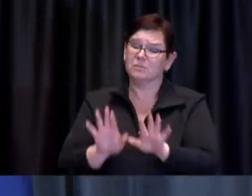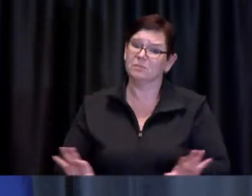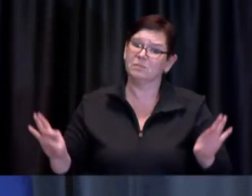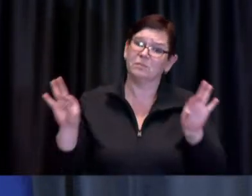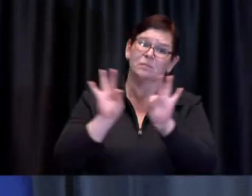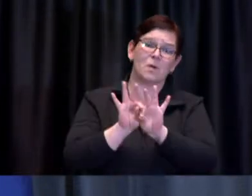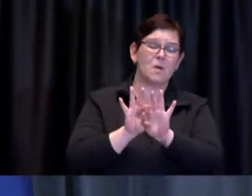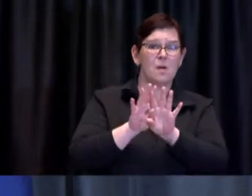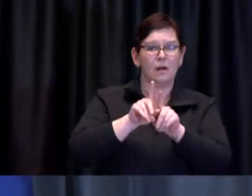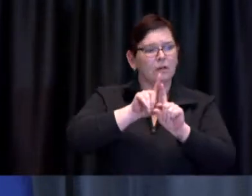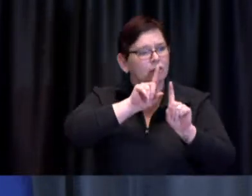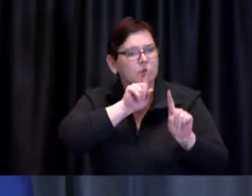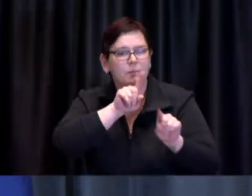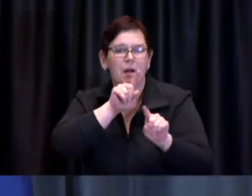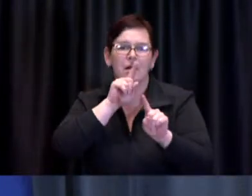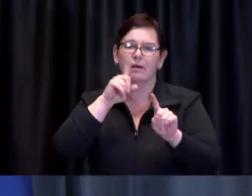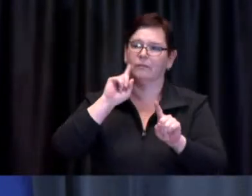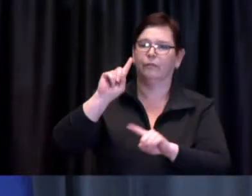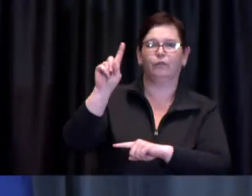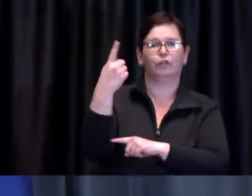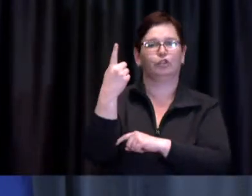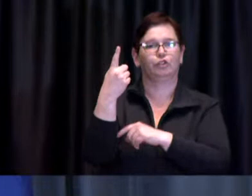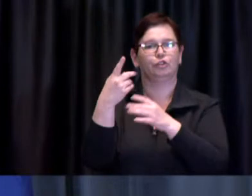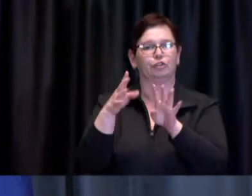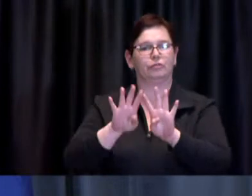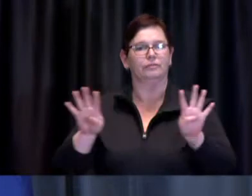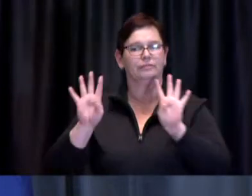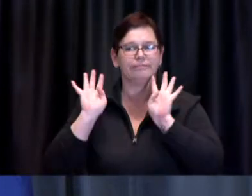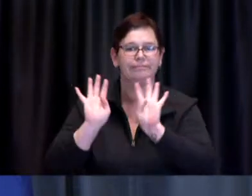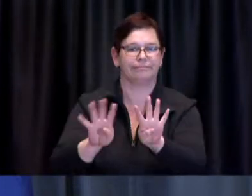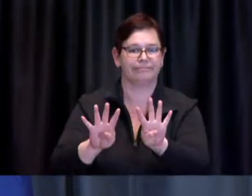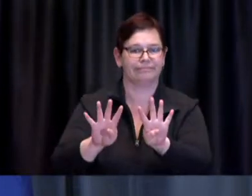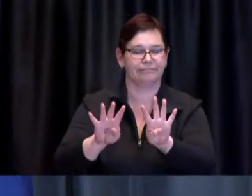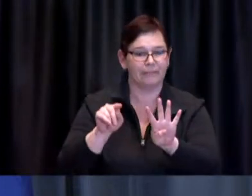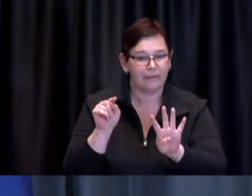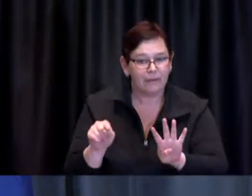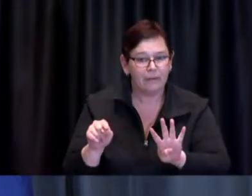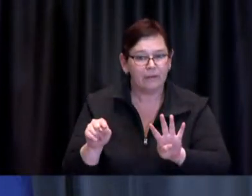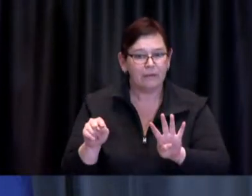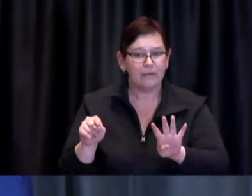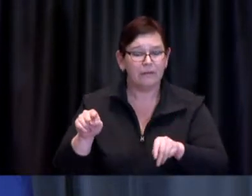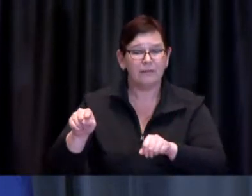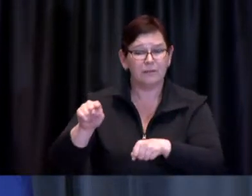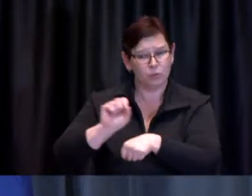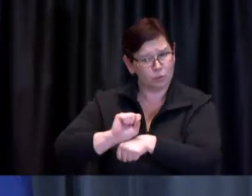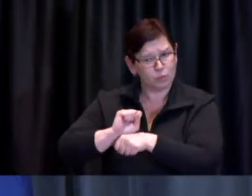incident commanders every day. This is demanding, difficult and very stressful work